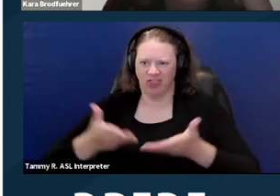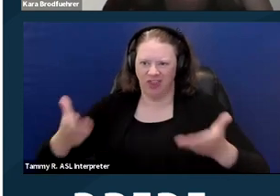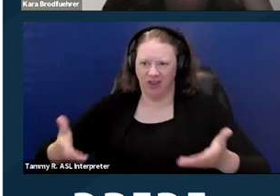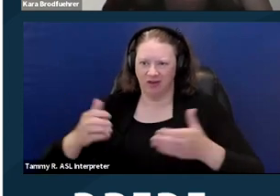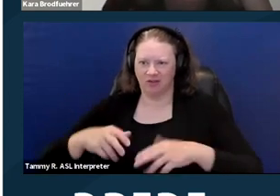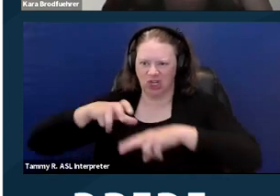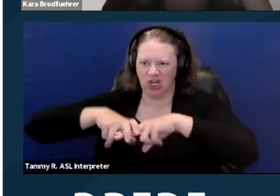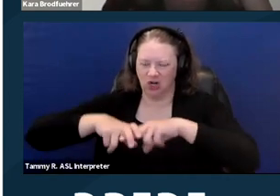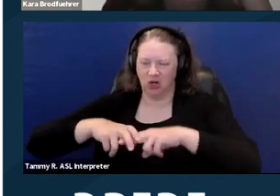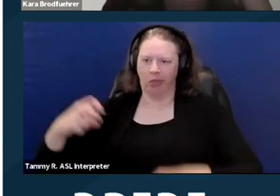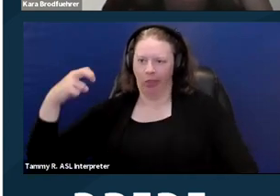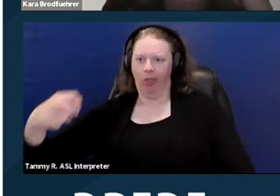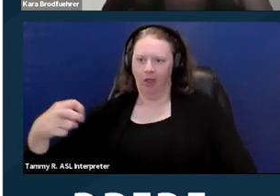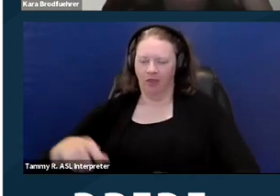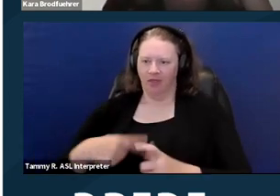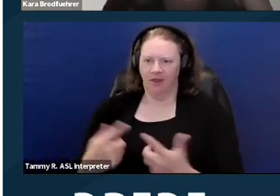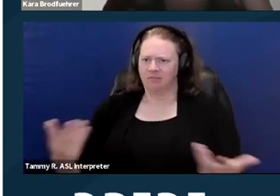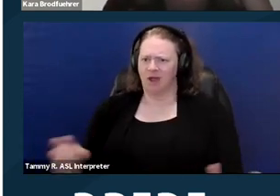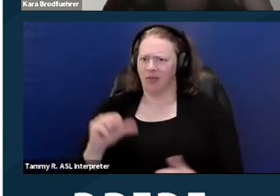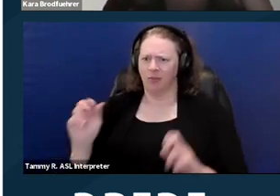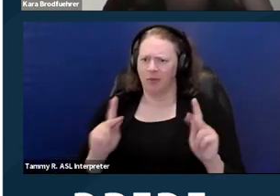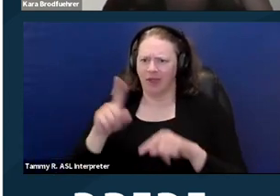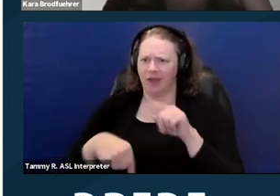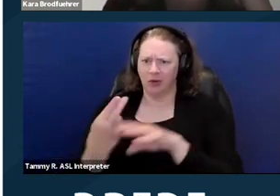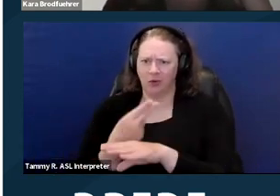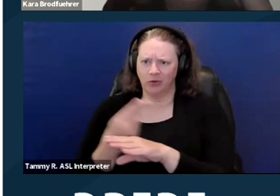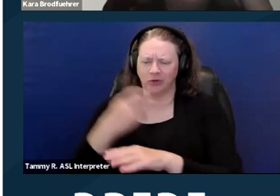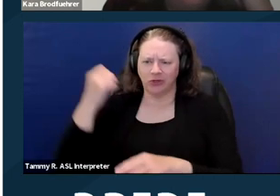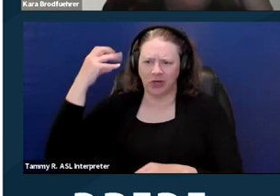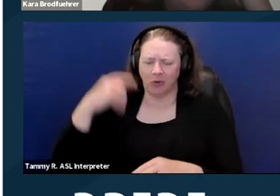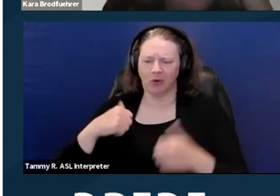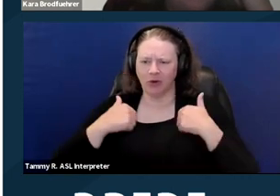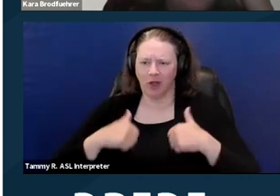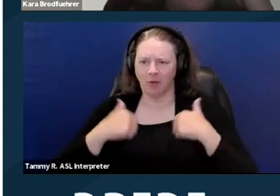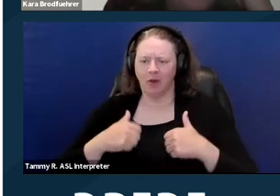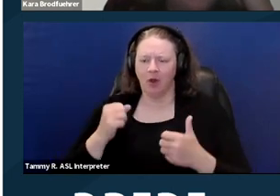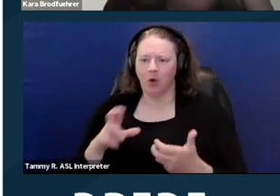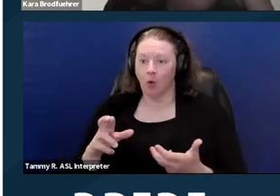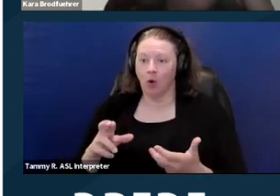the shower or the tub unusable by other members of the family, or puts the tenant in danger